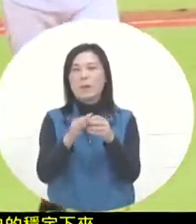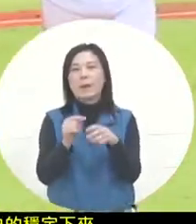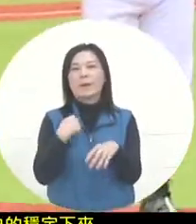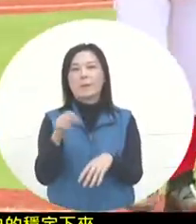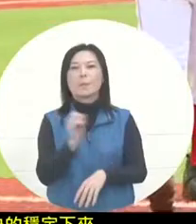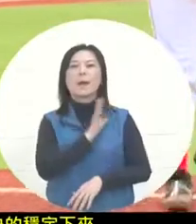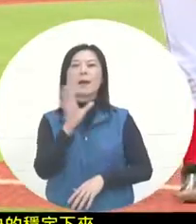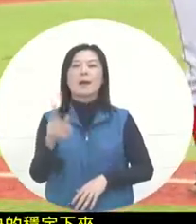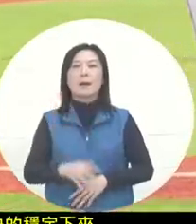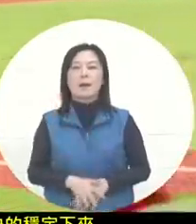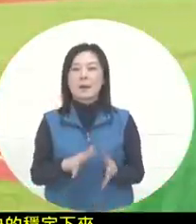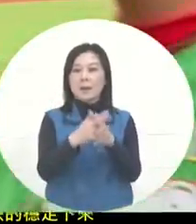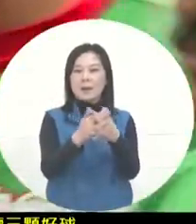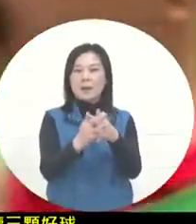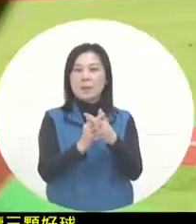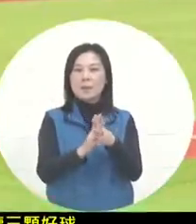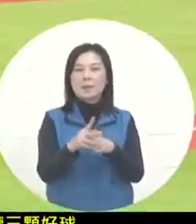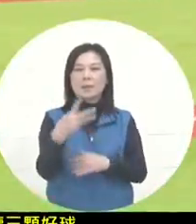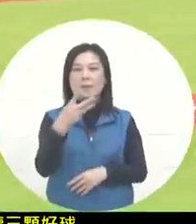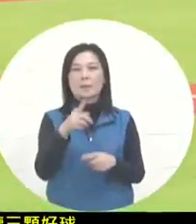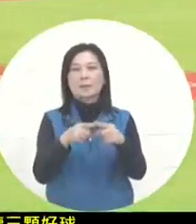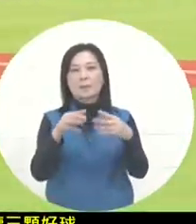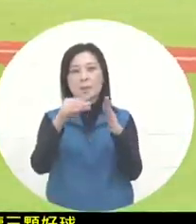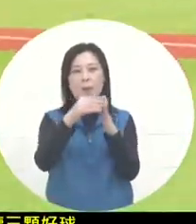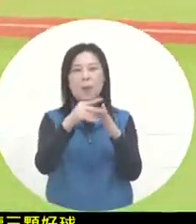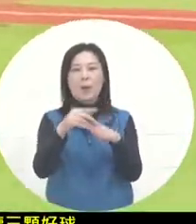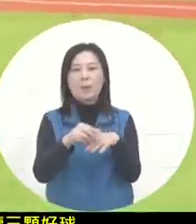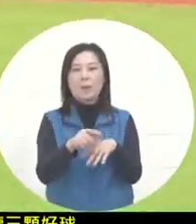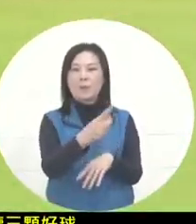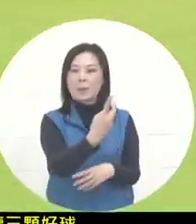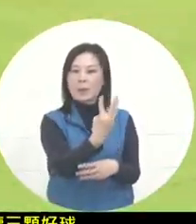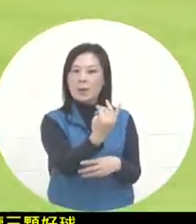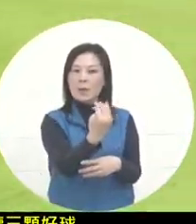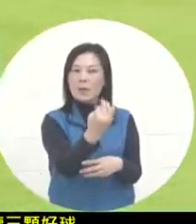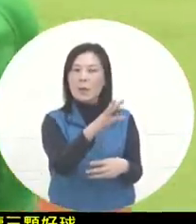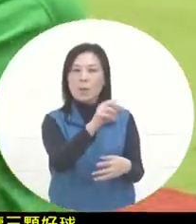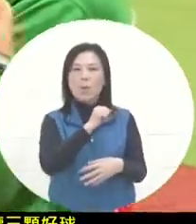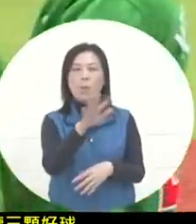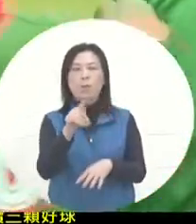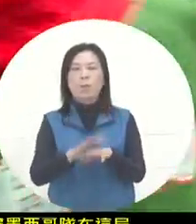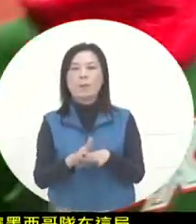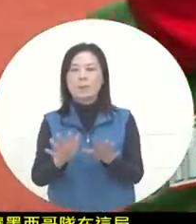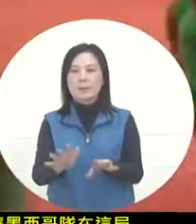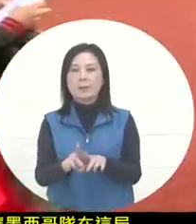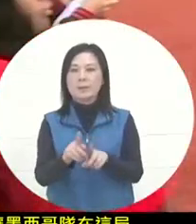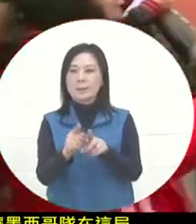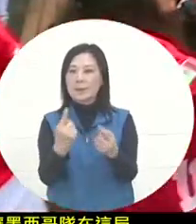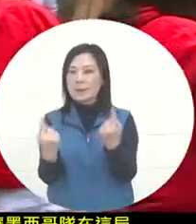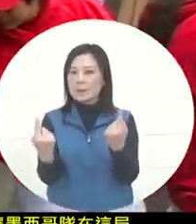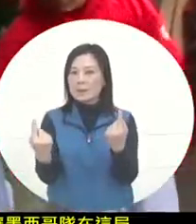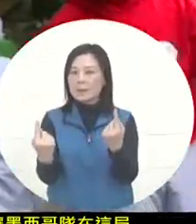for three consecutive half-innings. The current score gap between the two sides in this game is 13:0.